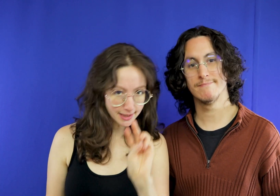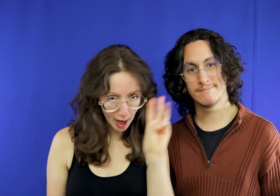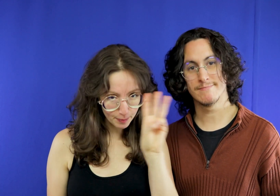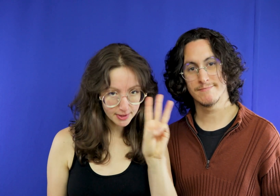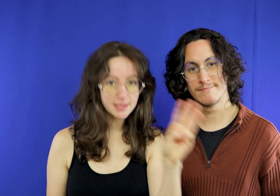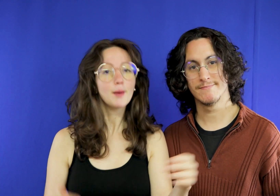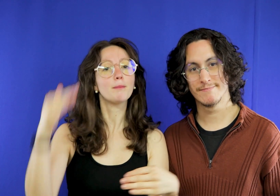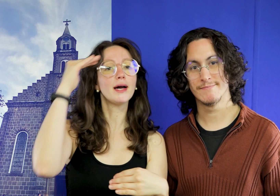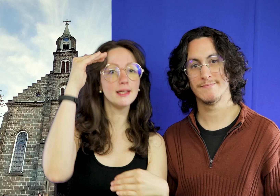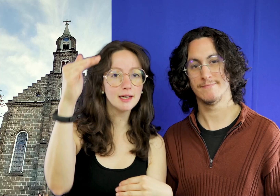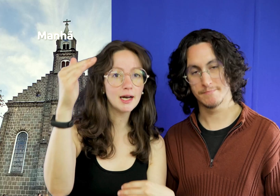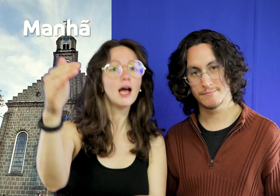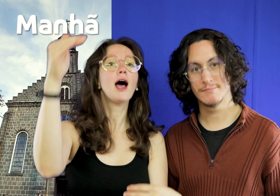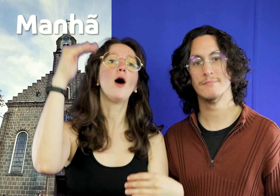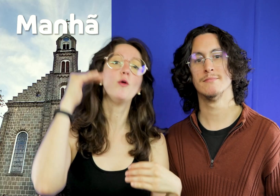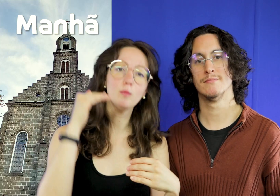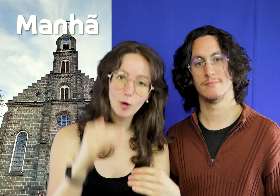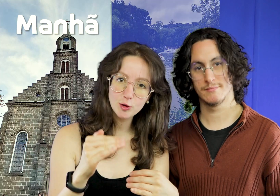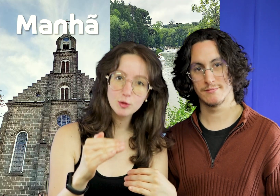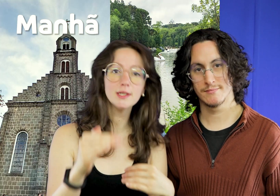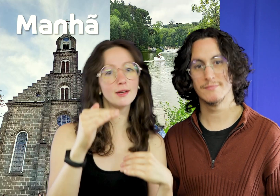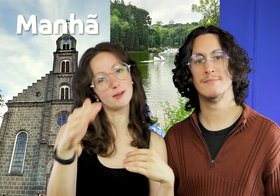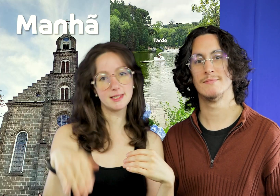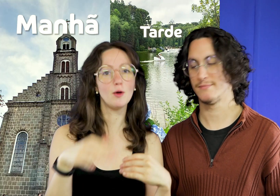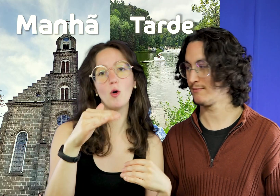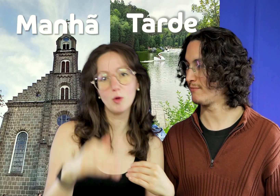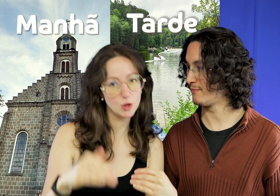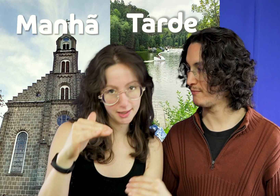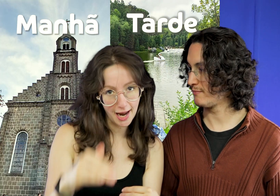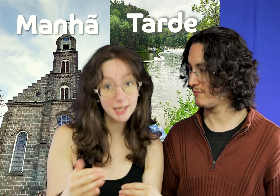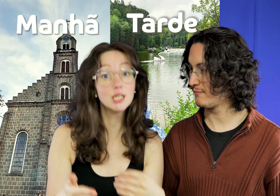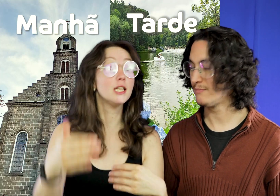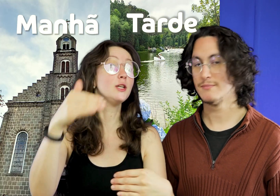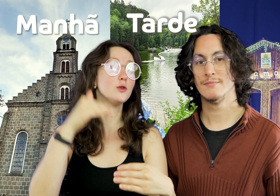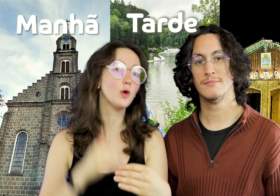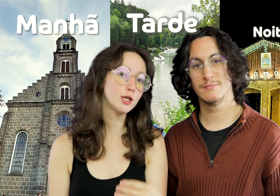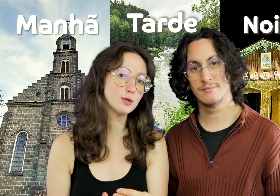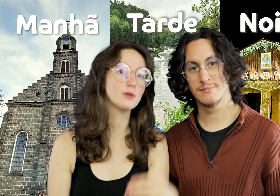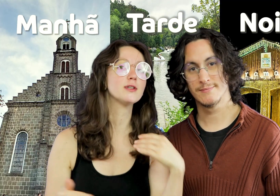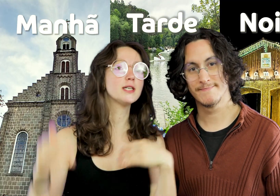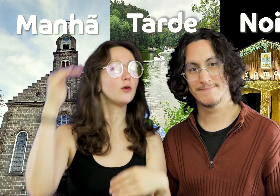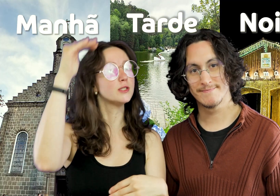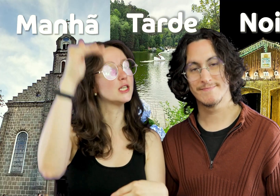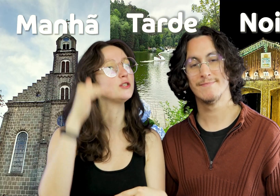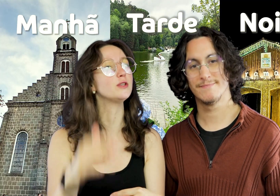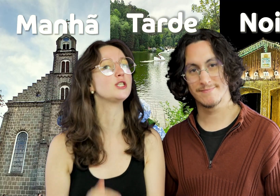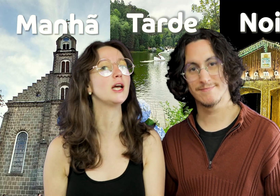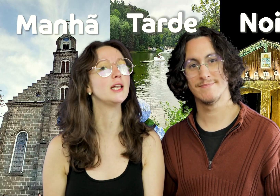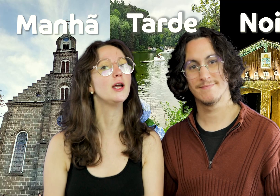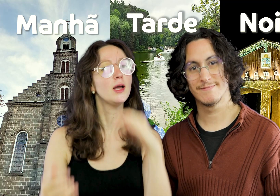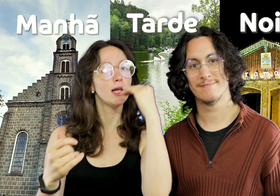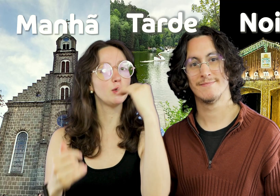three stages morning lunch that will be lunch and afternoon and night for you to be able to divide there